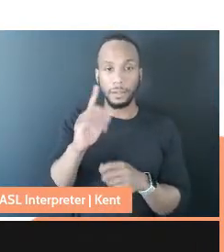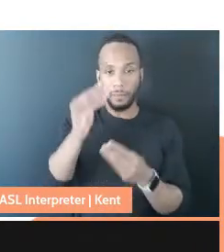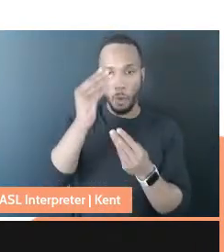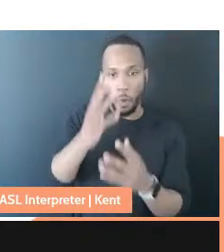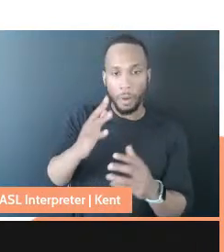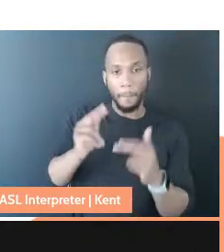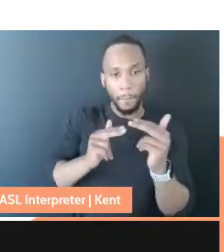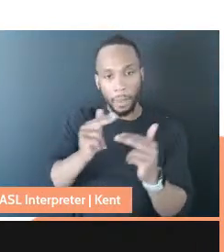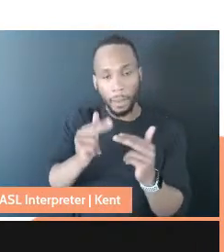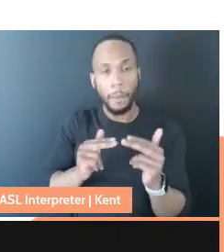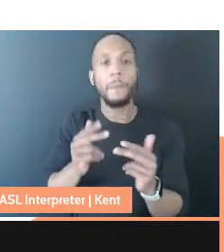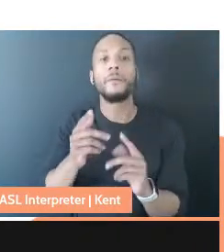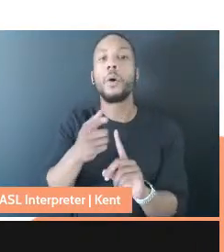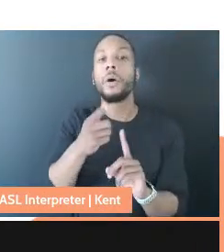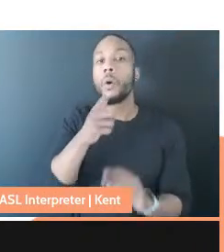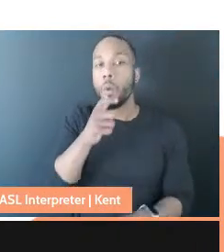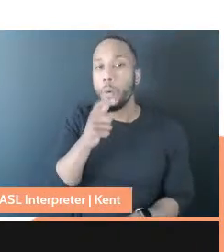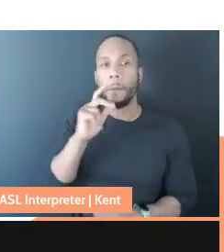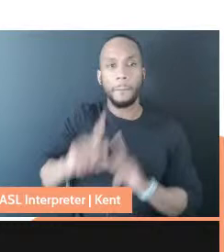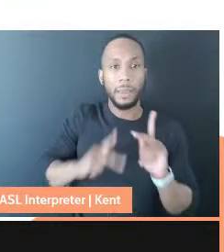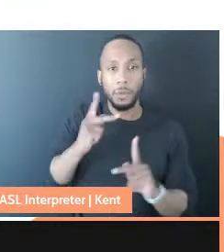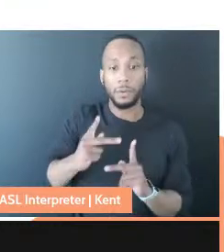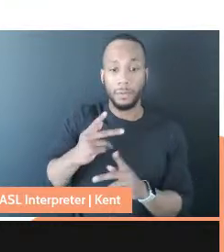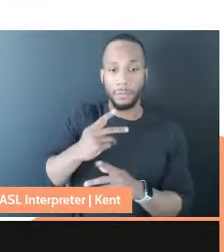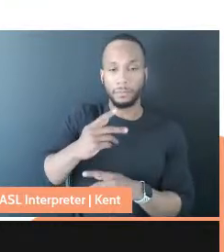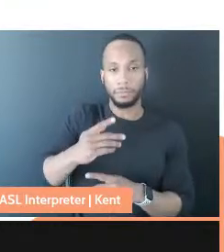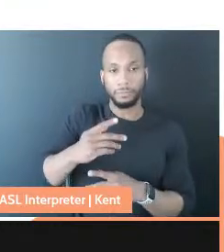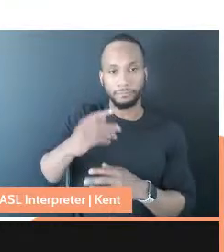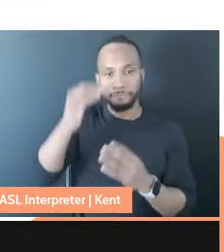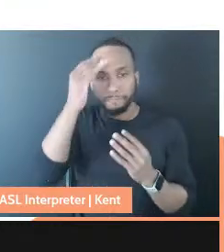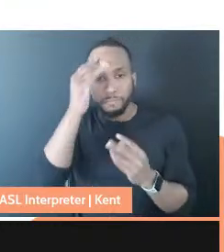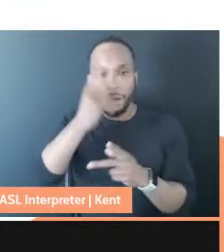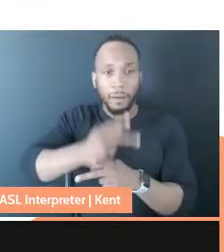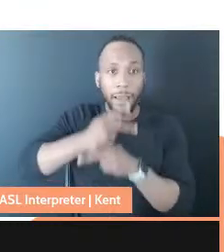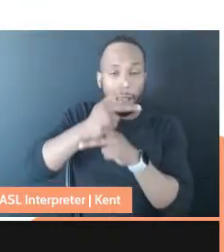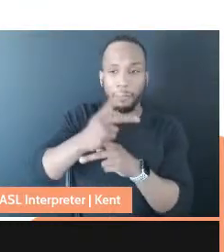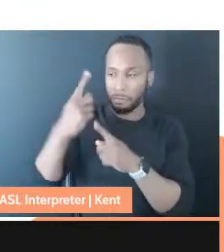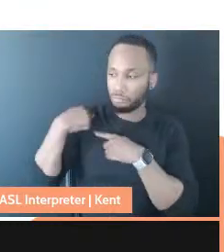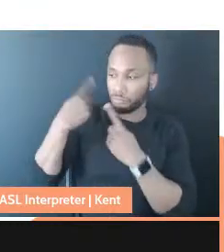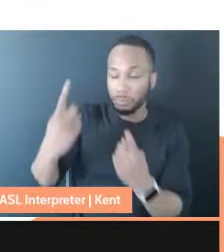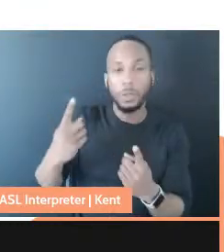thinking about care in this way for a long time. I just wanted to name some of the folks who have